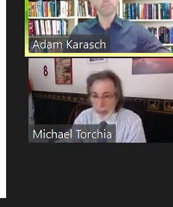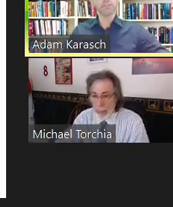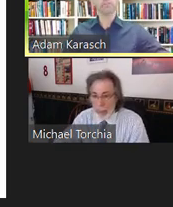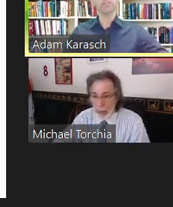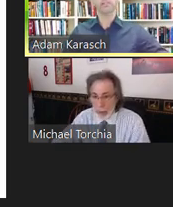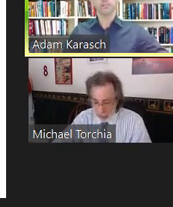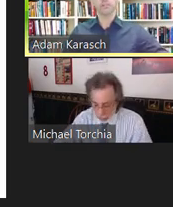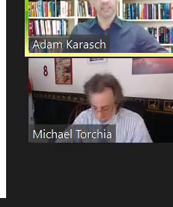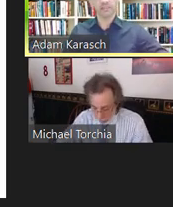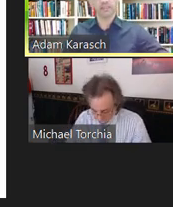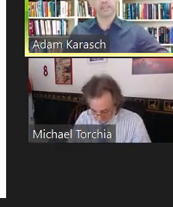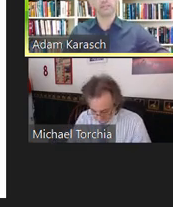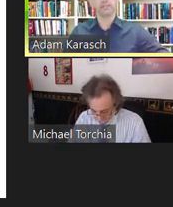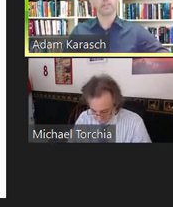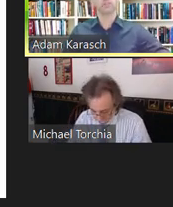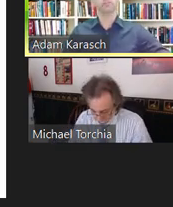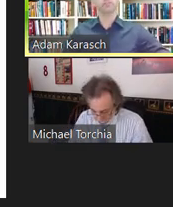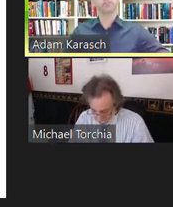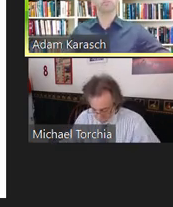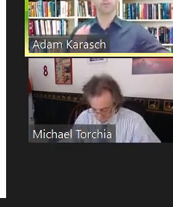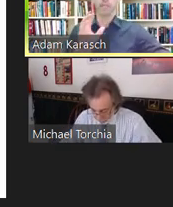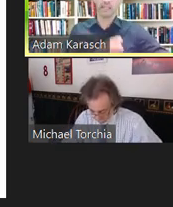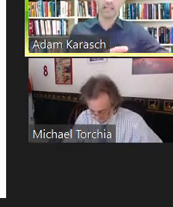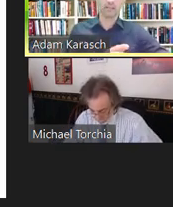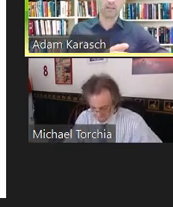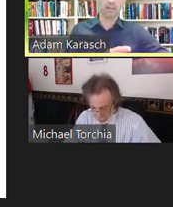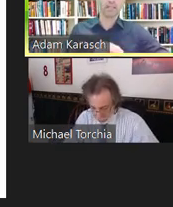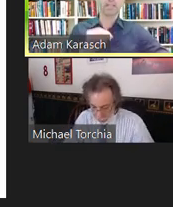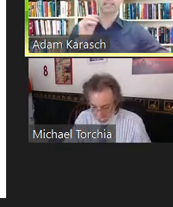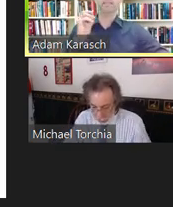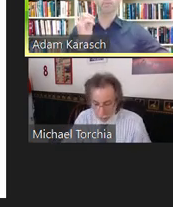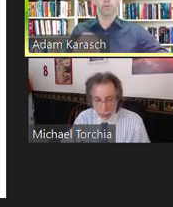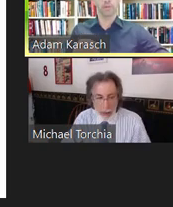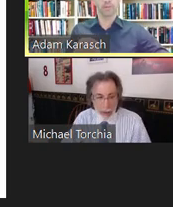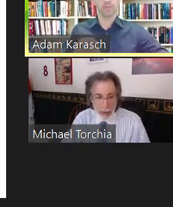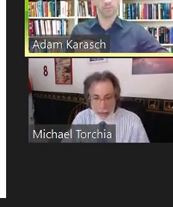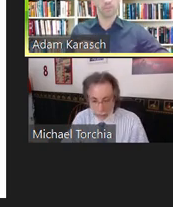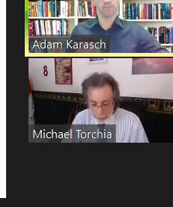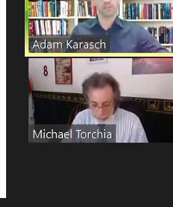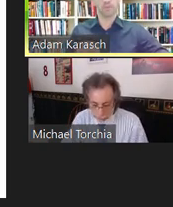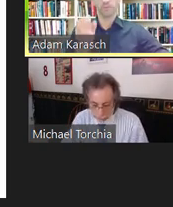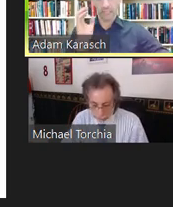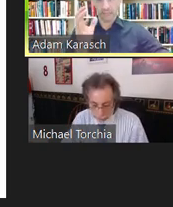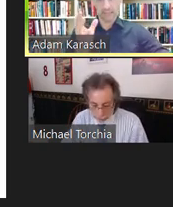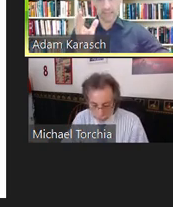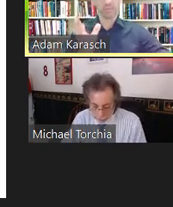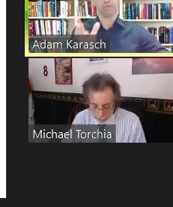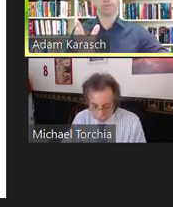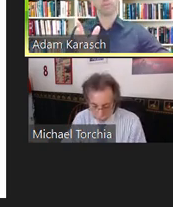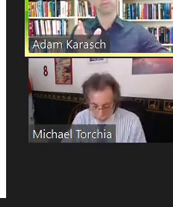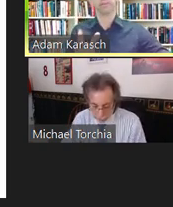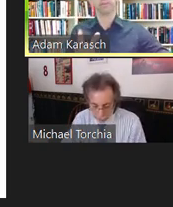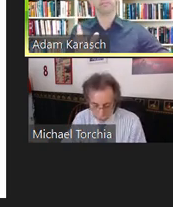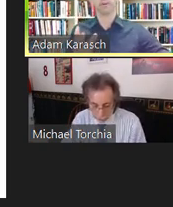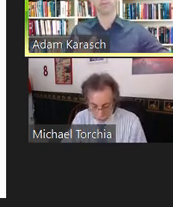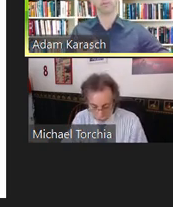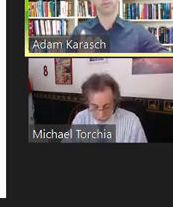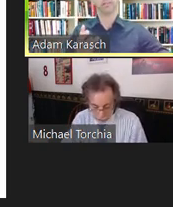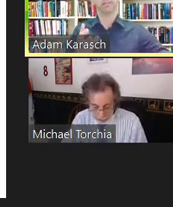using legal case studies resulting from the ADA law in employment, specifically, as I said, with a focus on the Deaf, the hard of hearing,